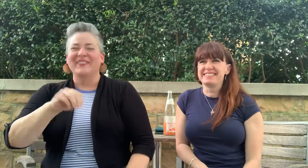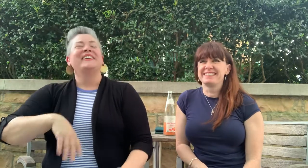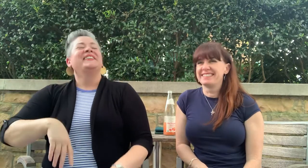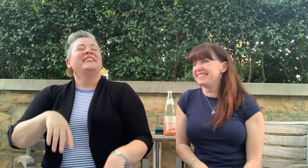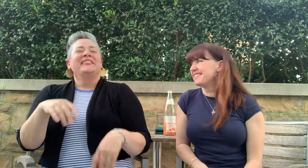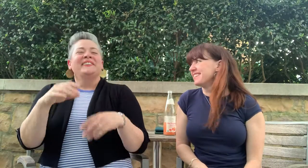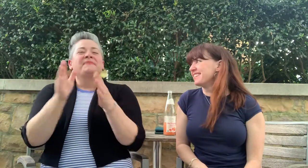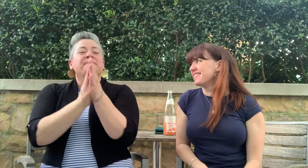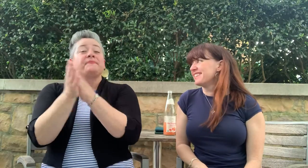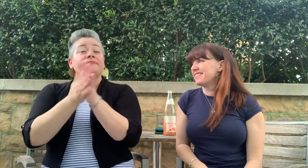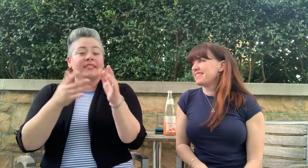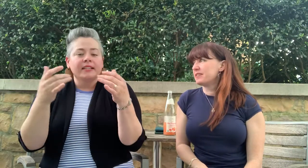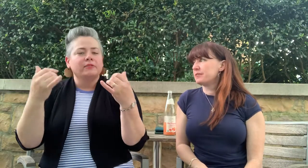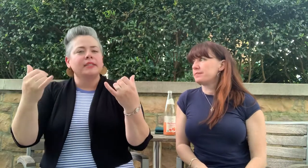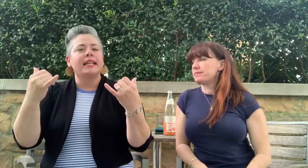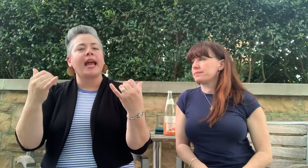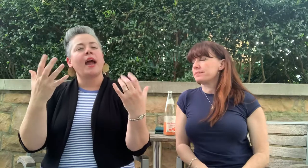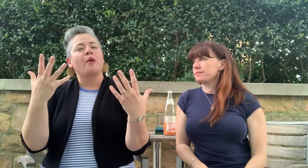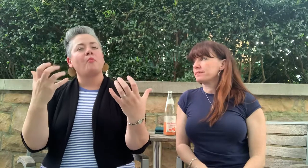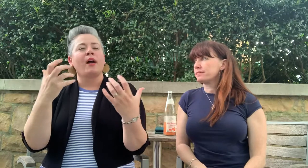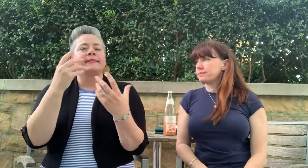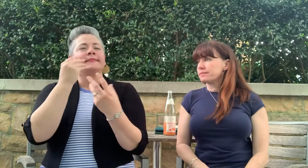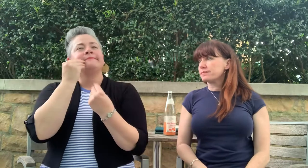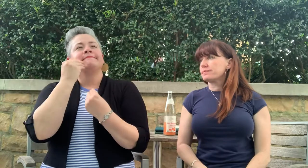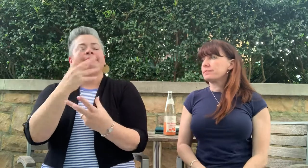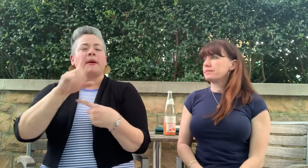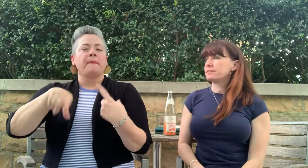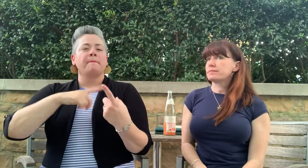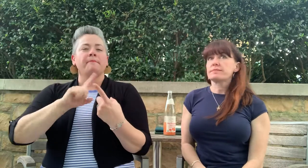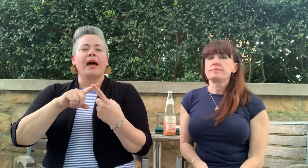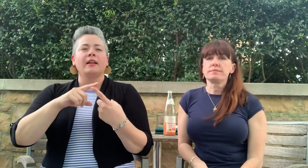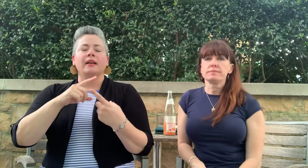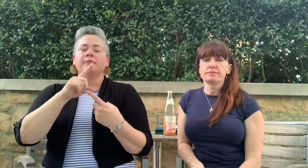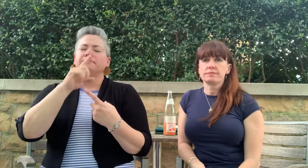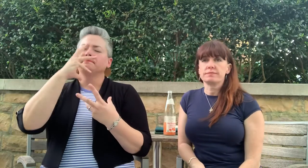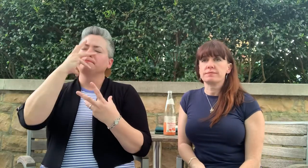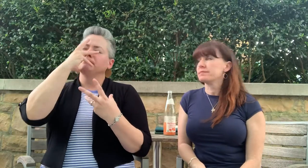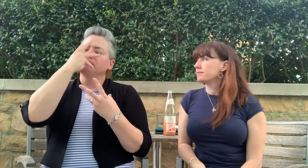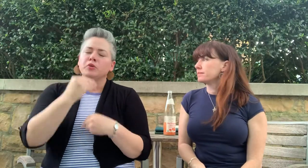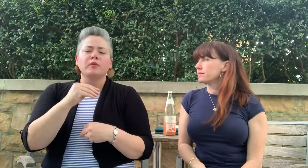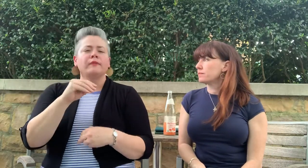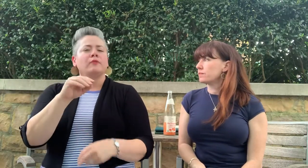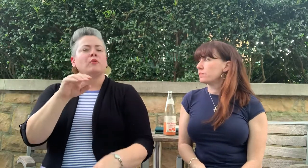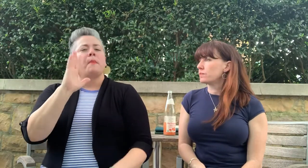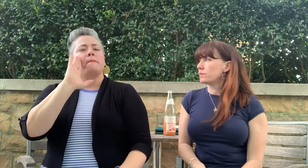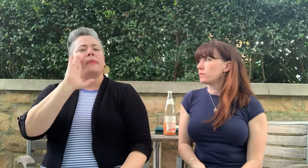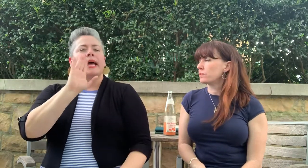Today we wanted to share with you about a beautiful